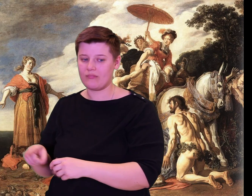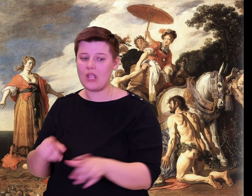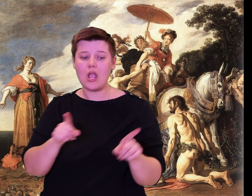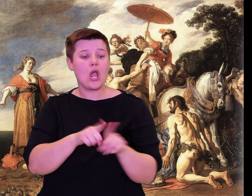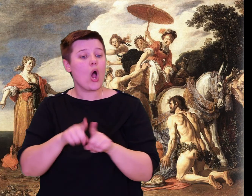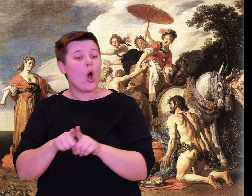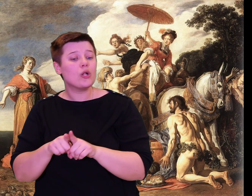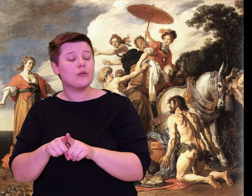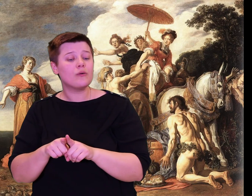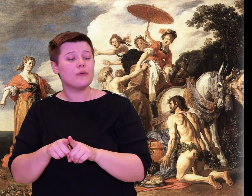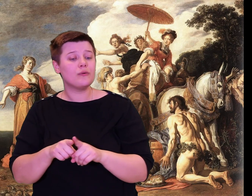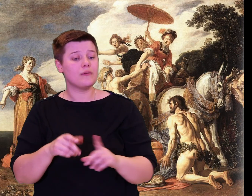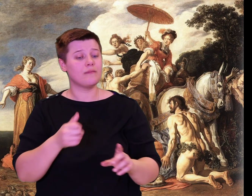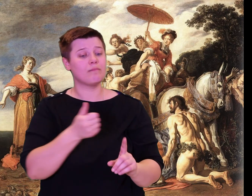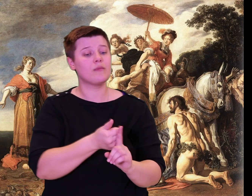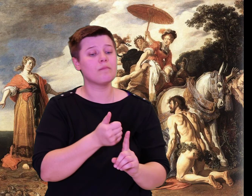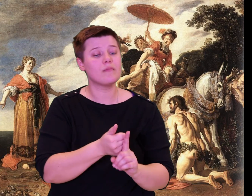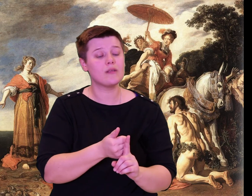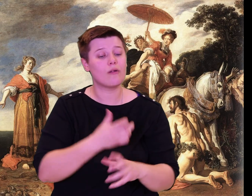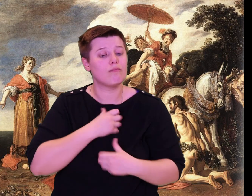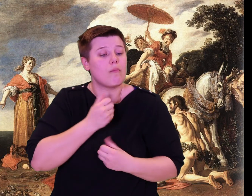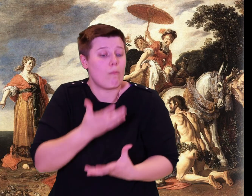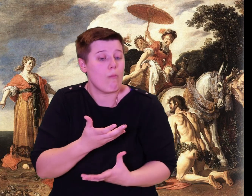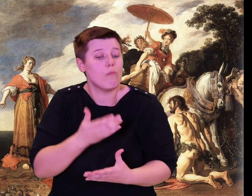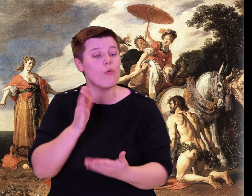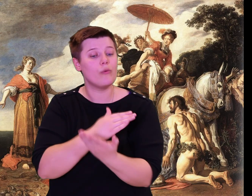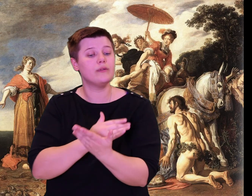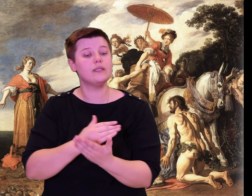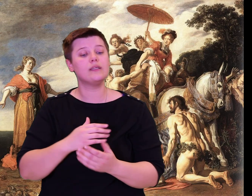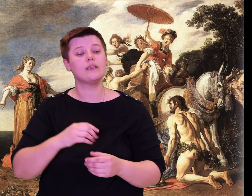up and hurl it down from the rocks!"